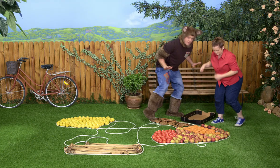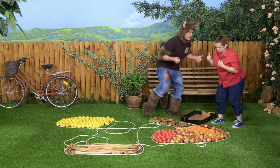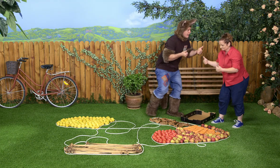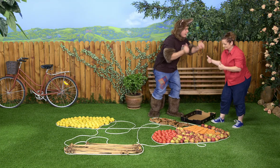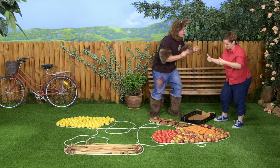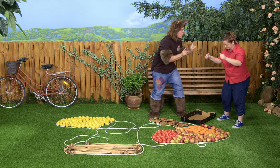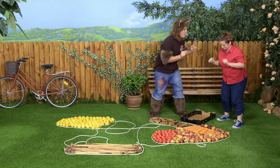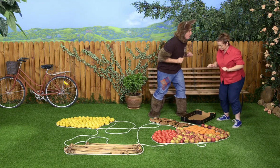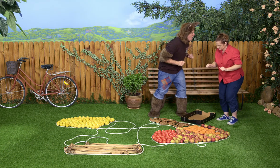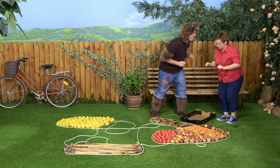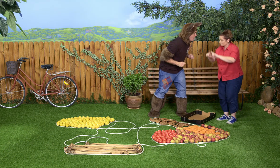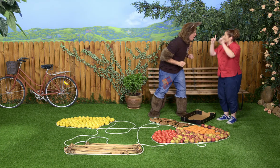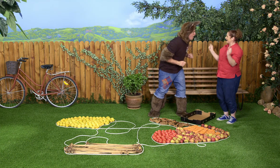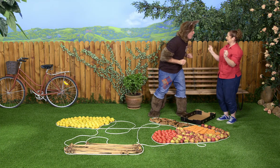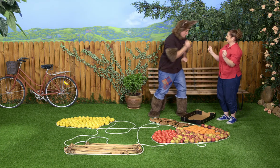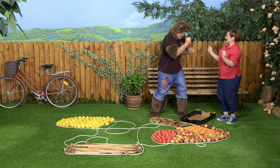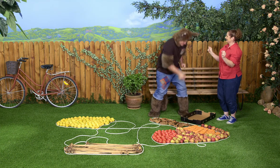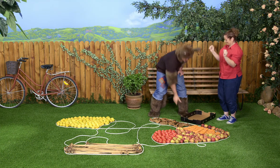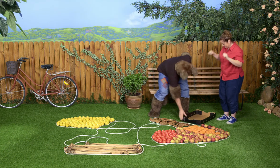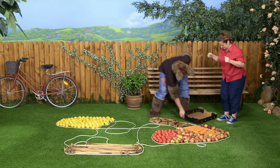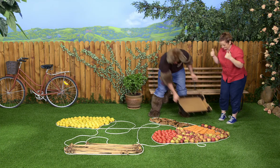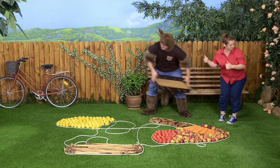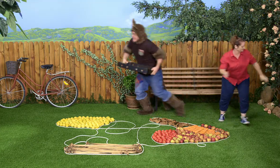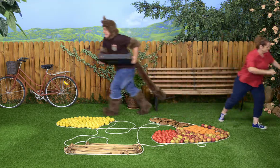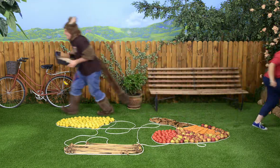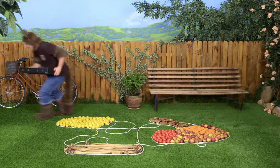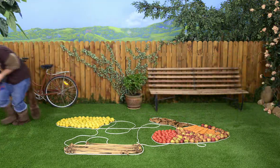Great. What's next? Some bananas. OK.